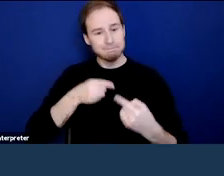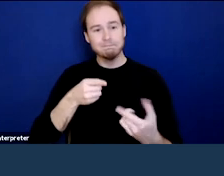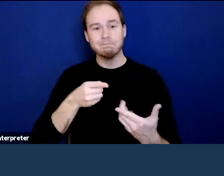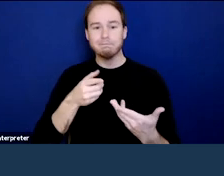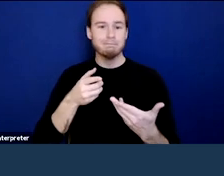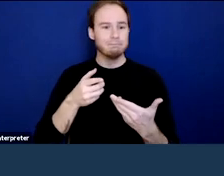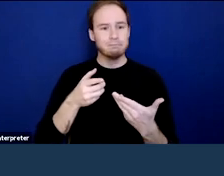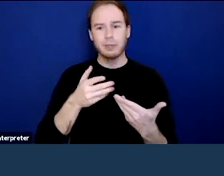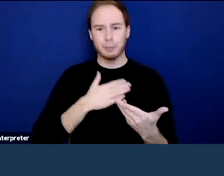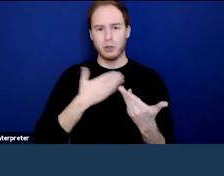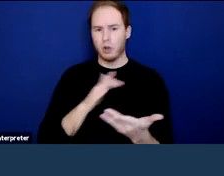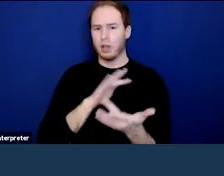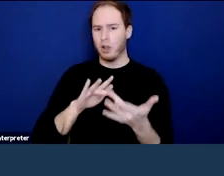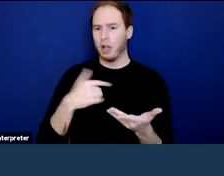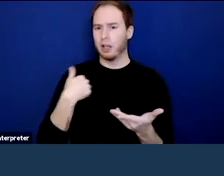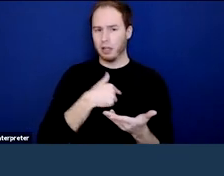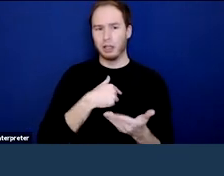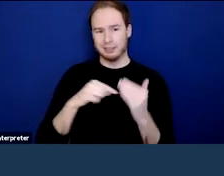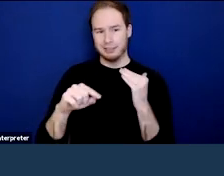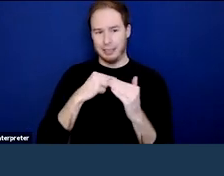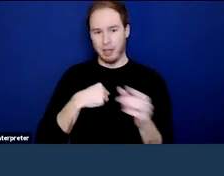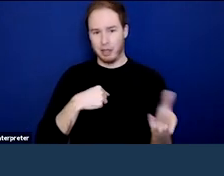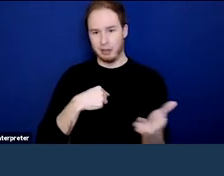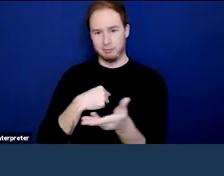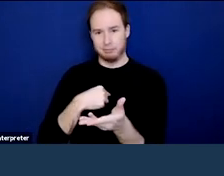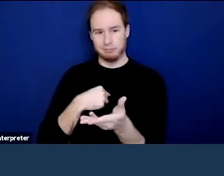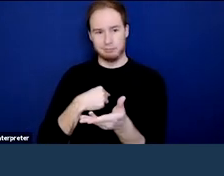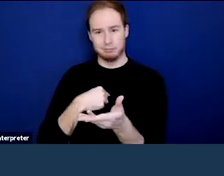please contact us at our email address. Next slide.